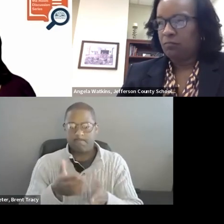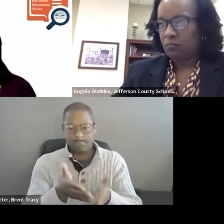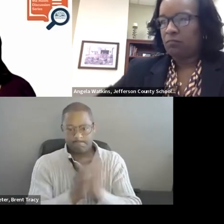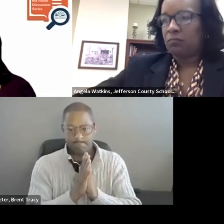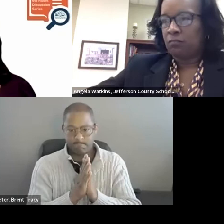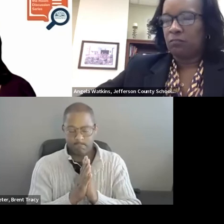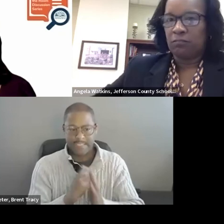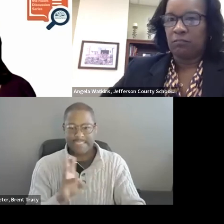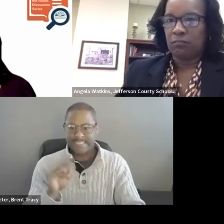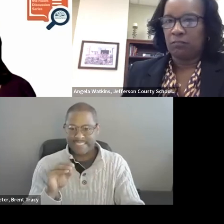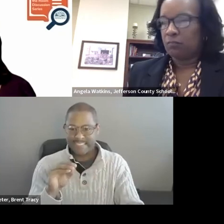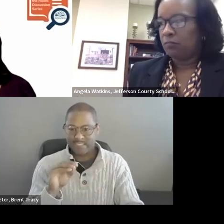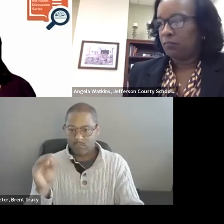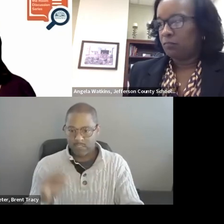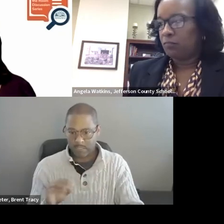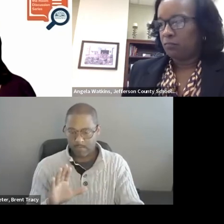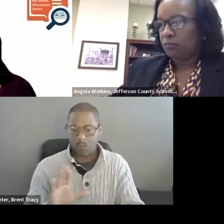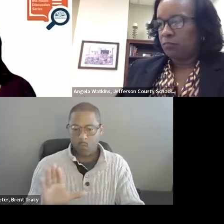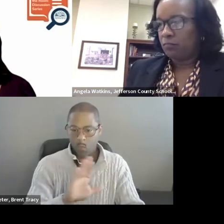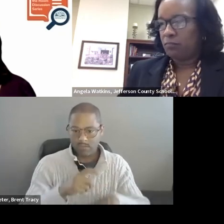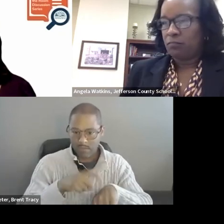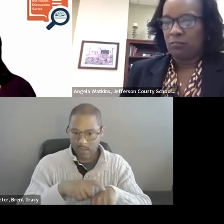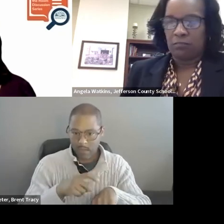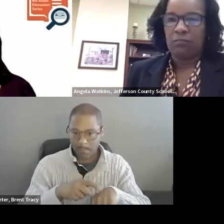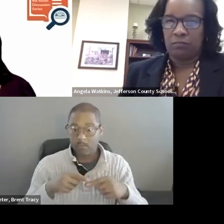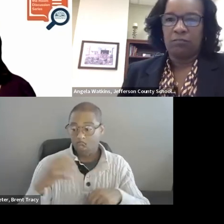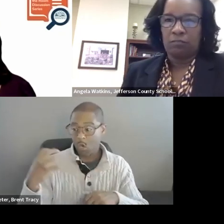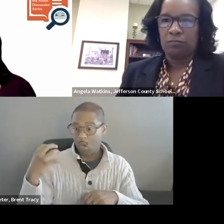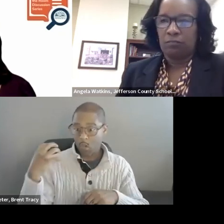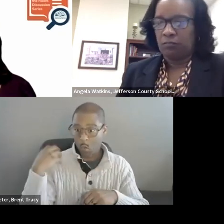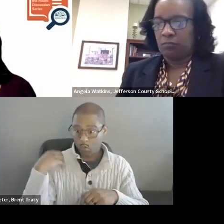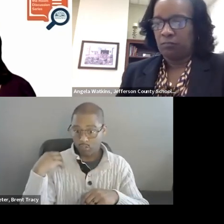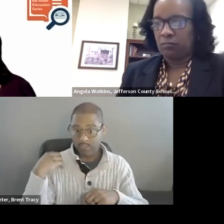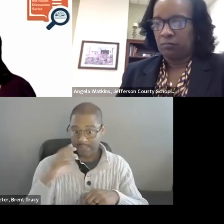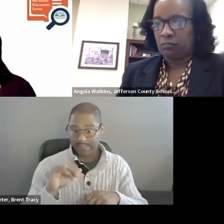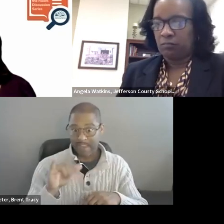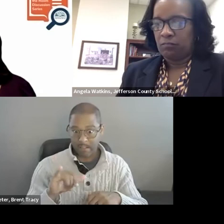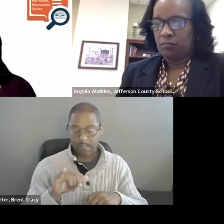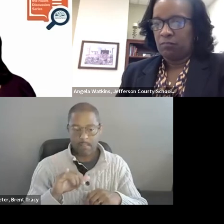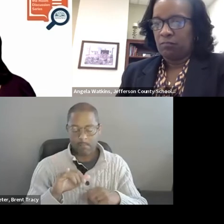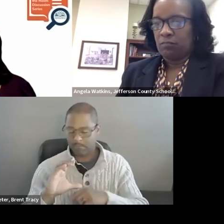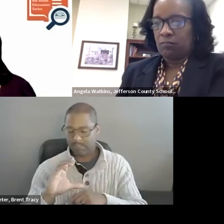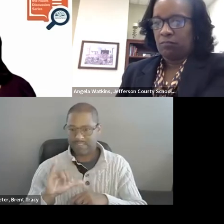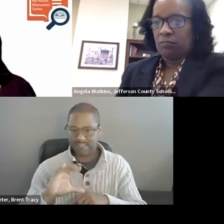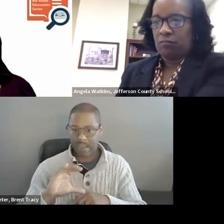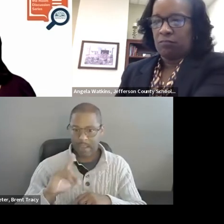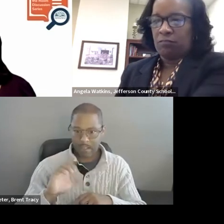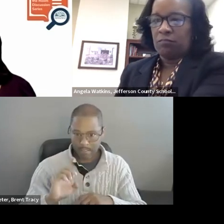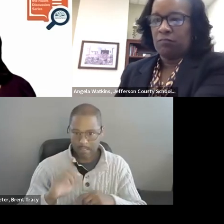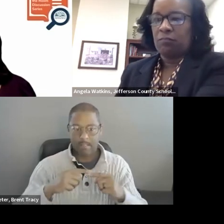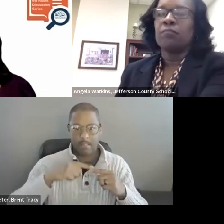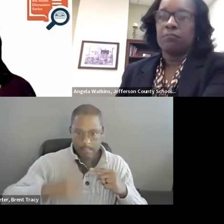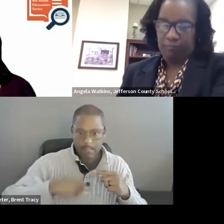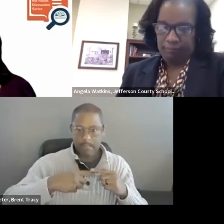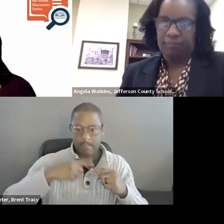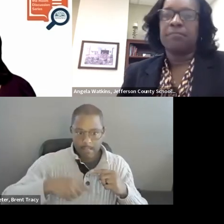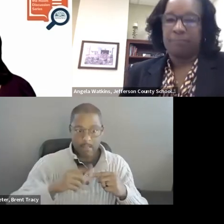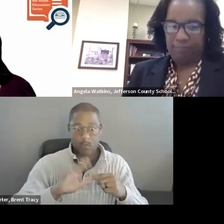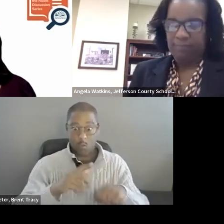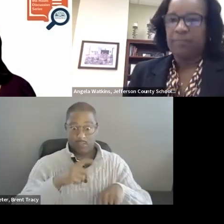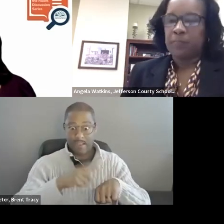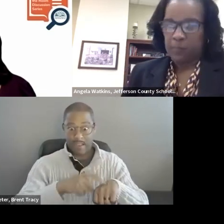in classrooms, working with teachers; not just sitting in a room generating data or